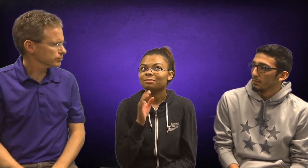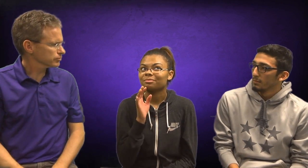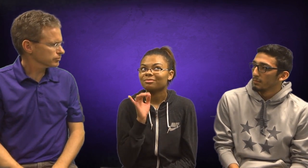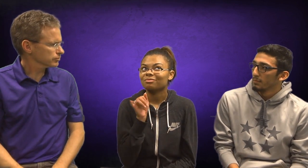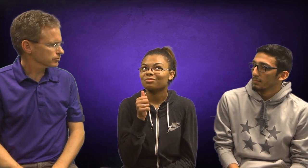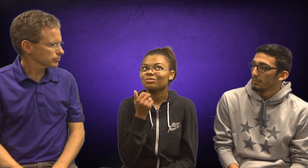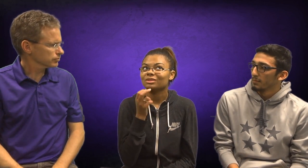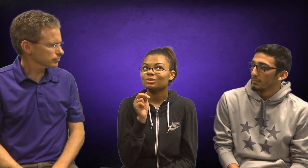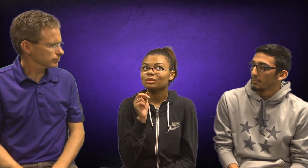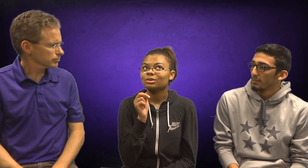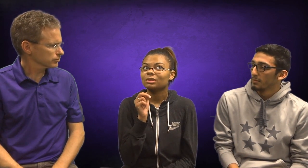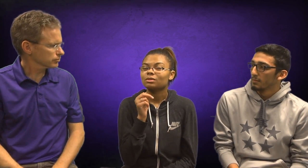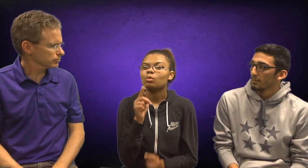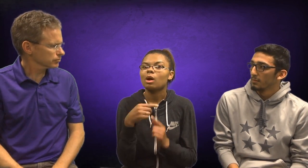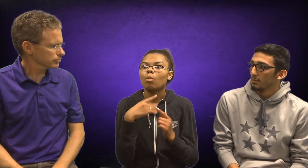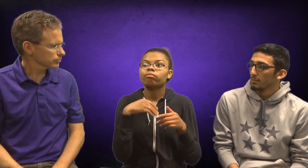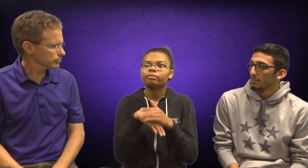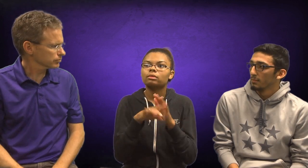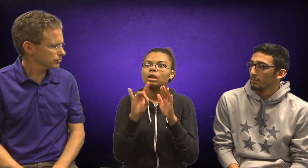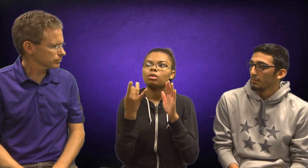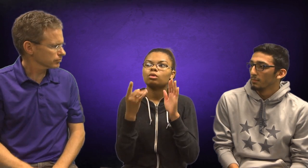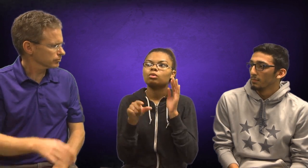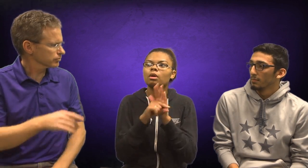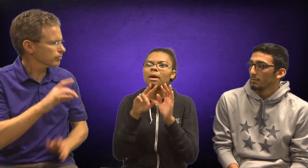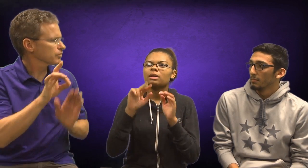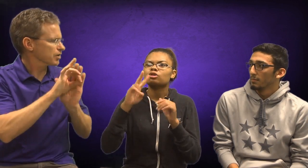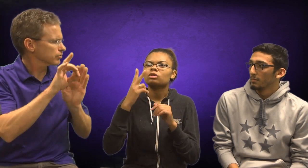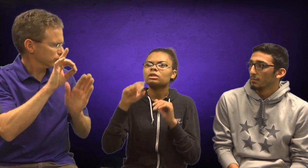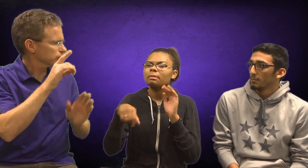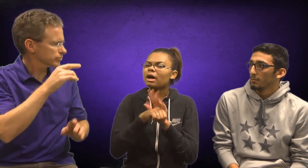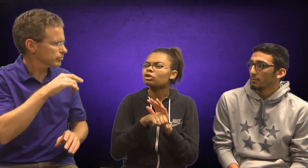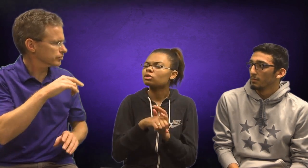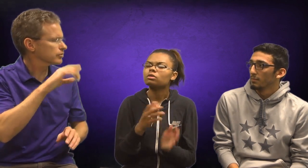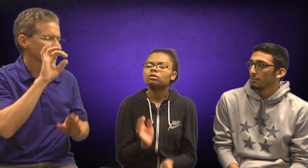I went into OSD at the second semester of 8th grade.